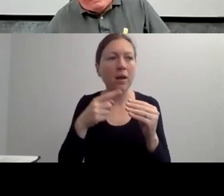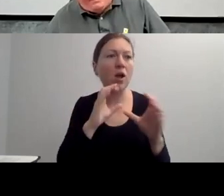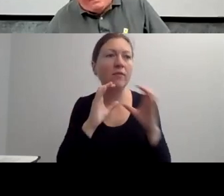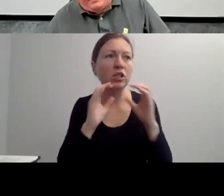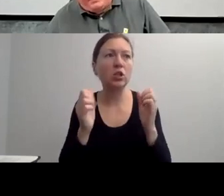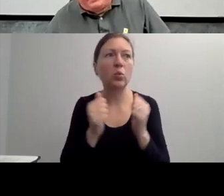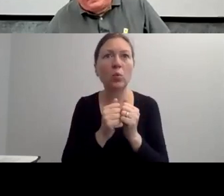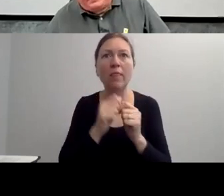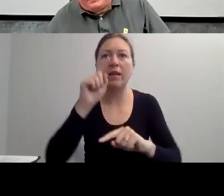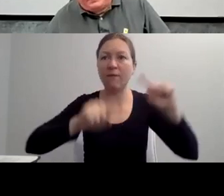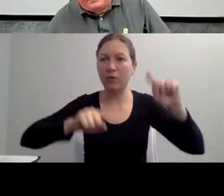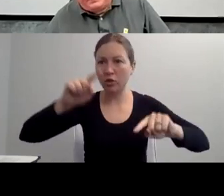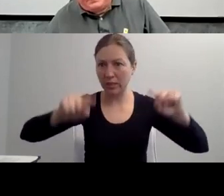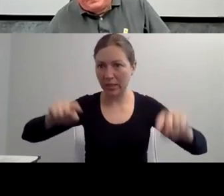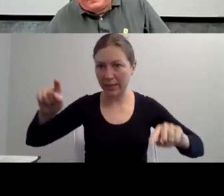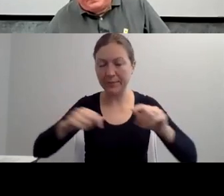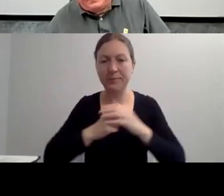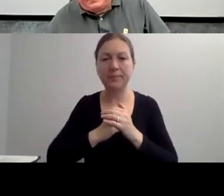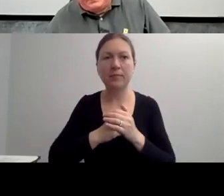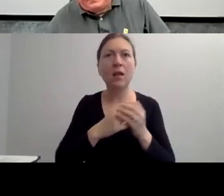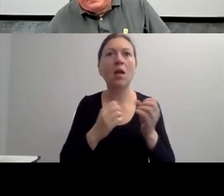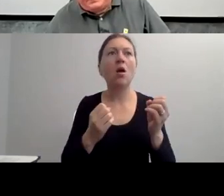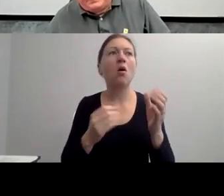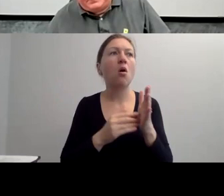POLICIES AND OTHER BARRIERS TO FULL PARTICIPATION."